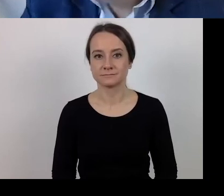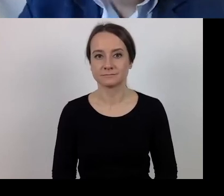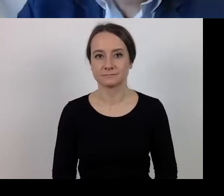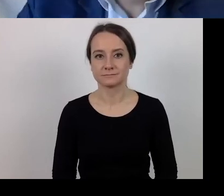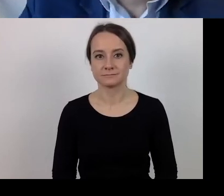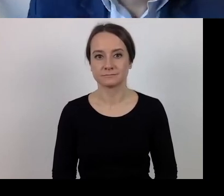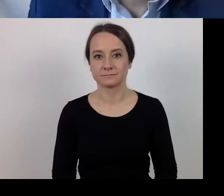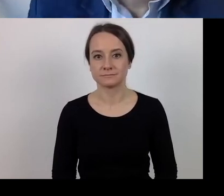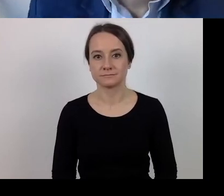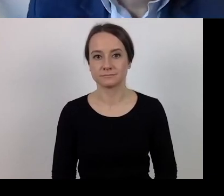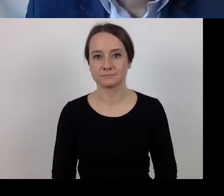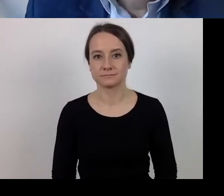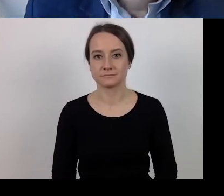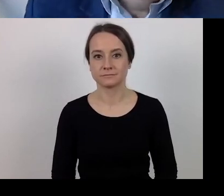Later we have a survey, too.